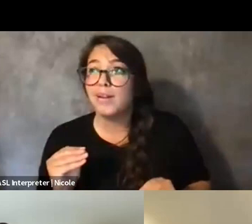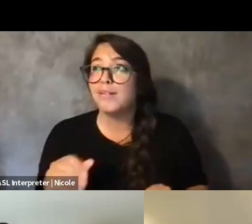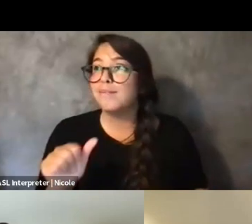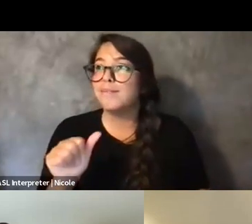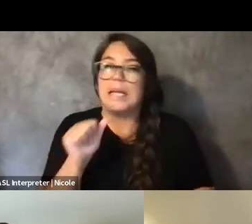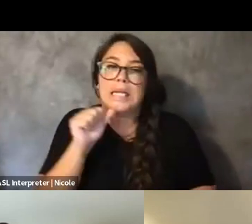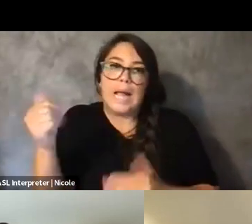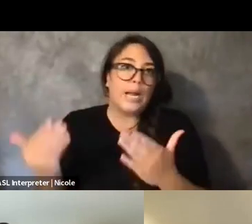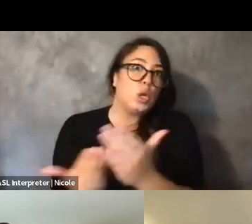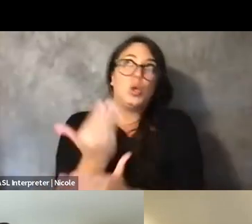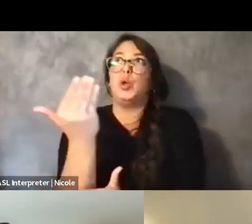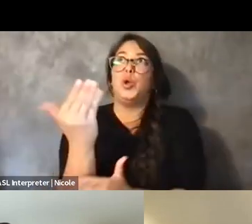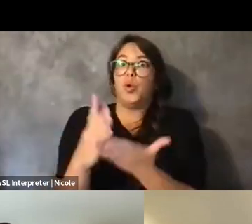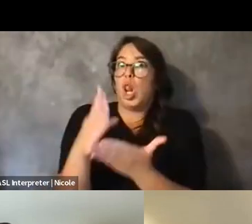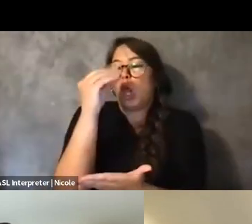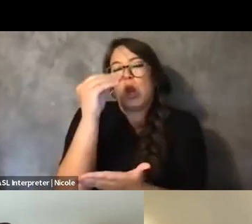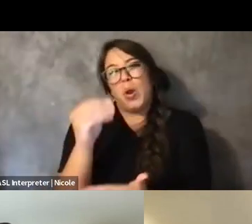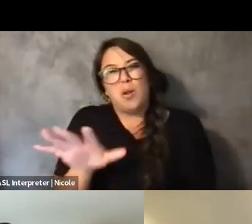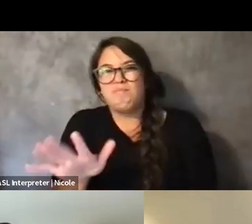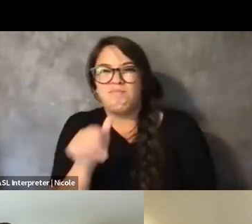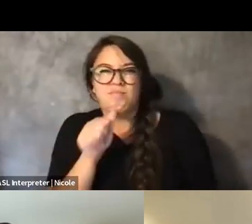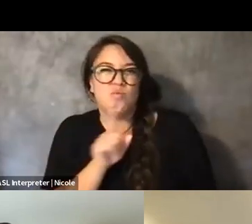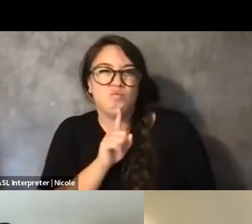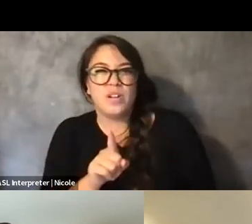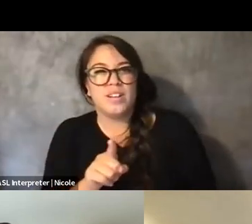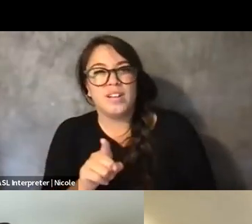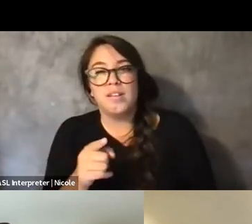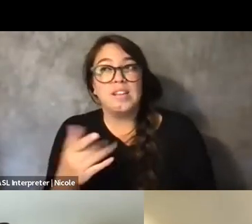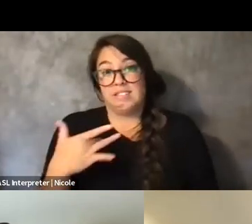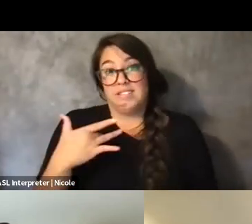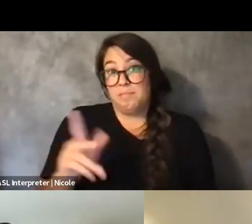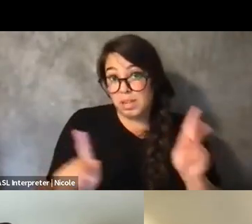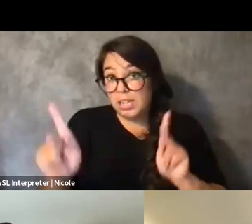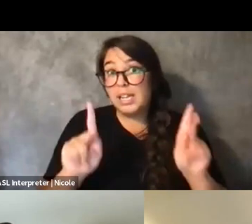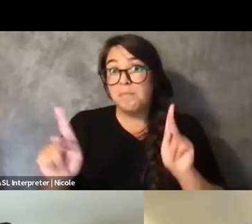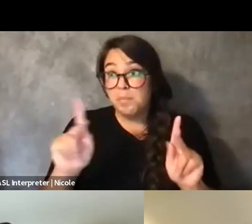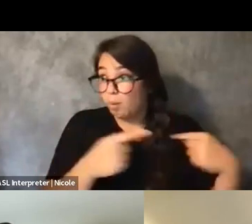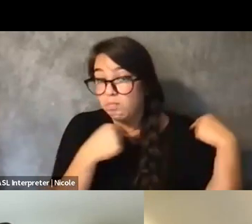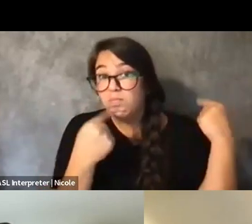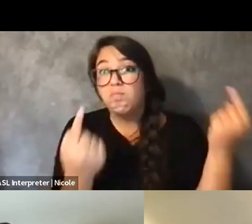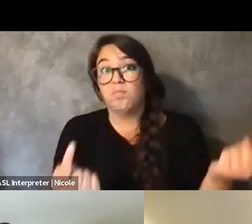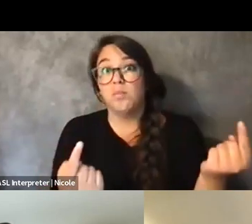because I think folks invested in disability justice and disabled folks have been doing this all along.